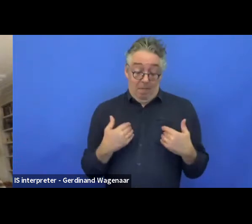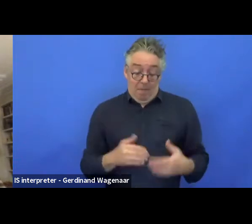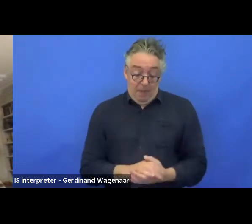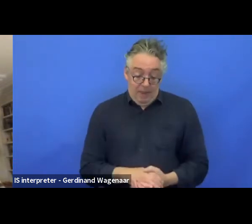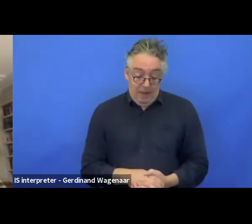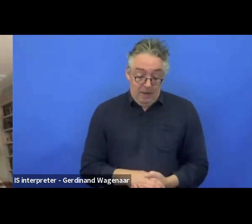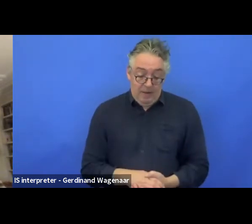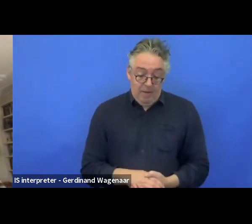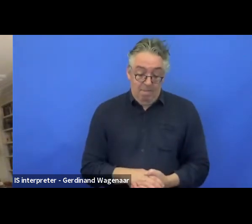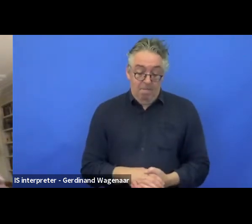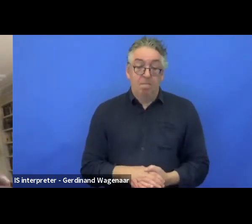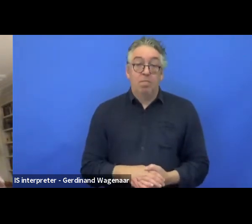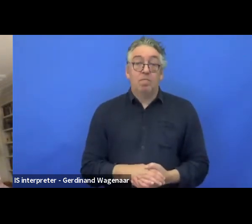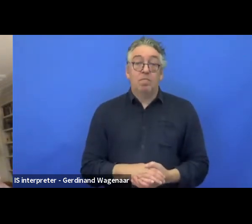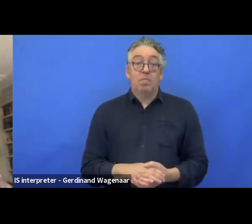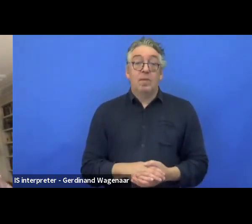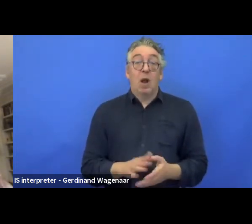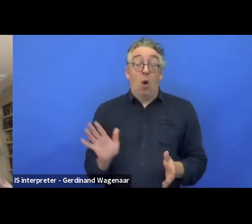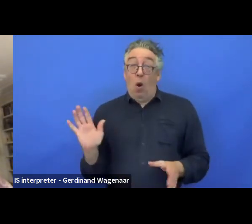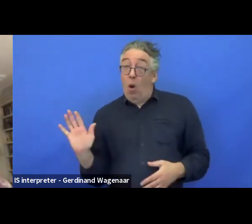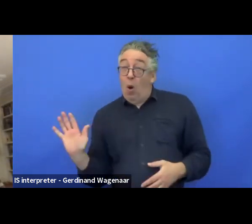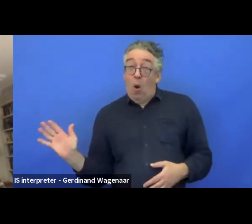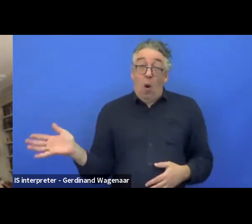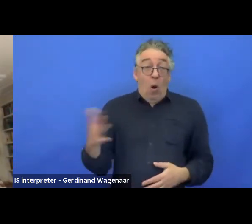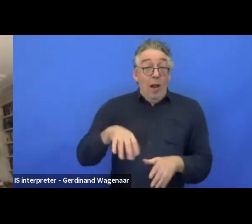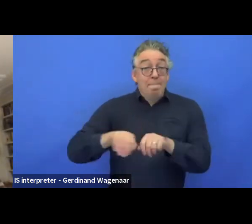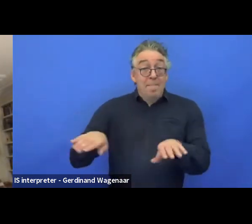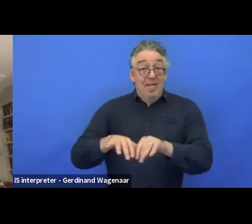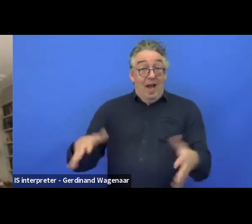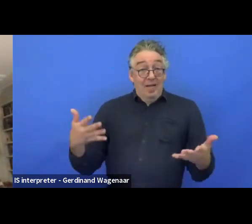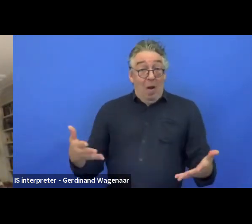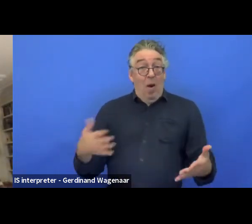to put the media we have at the moment into sign language,